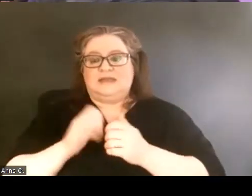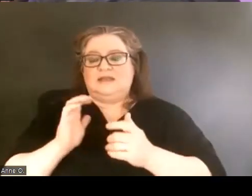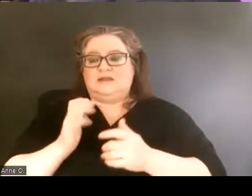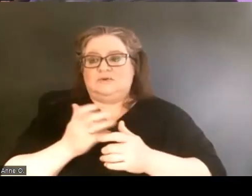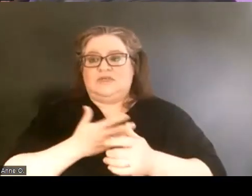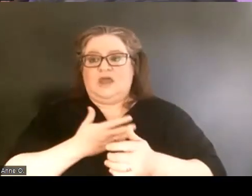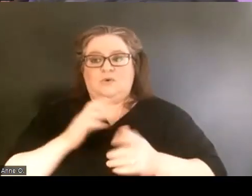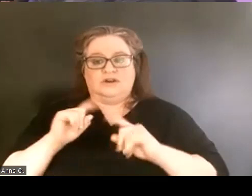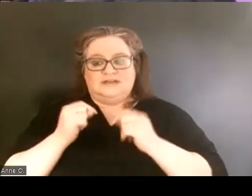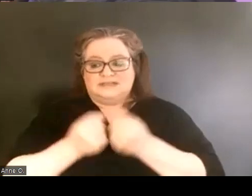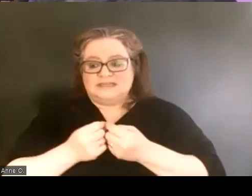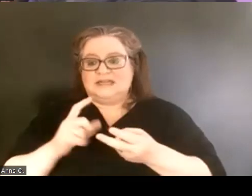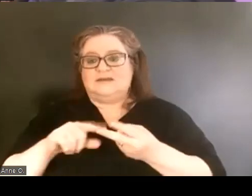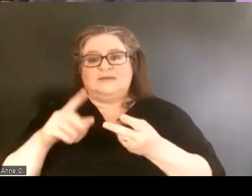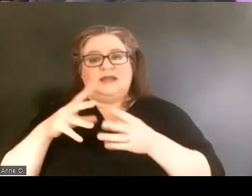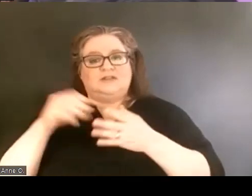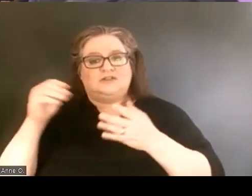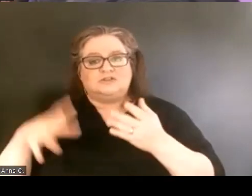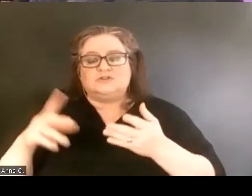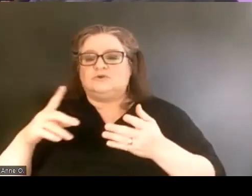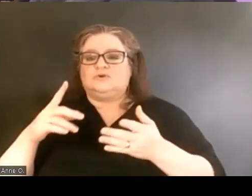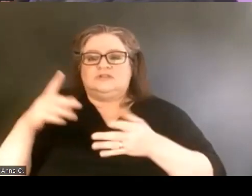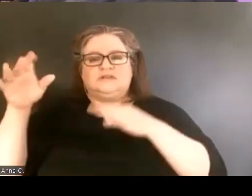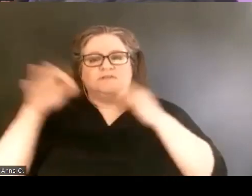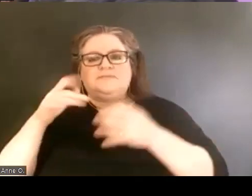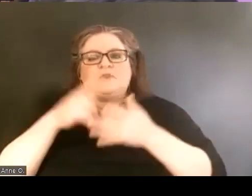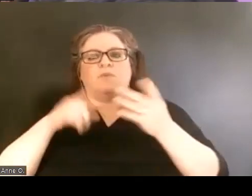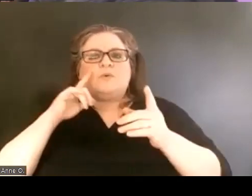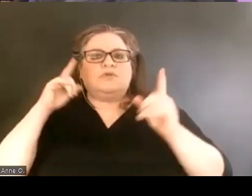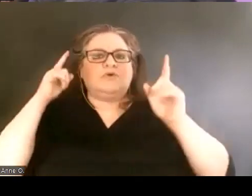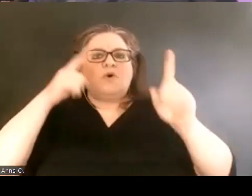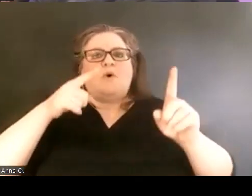what were the goals and objectives of the cultural center,